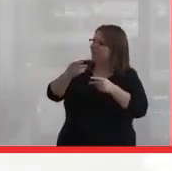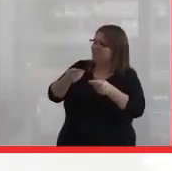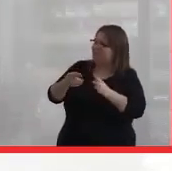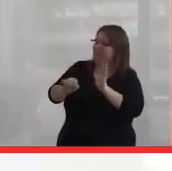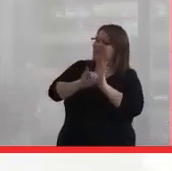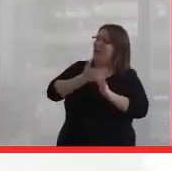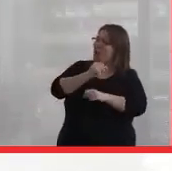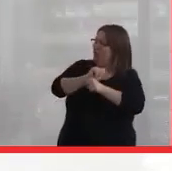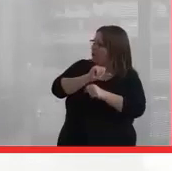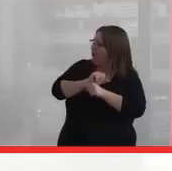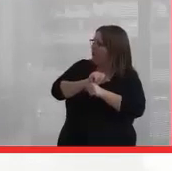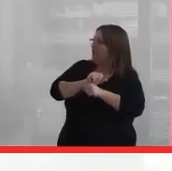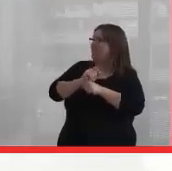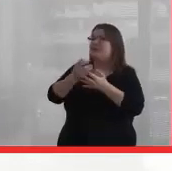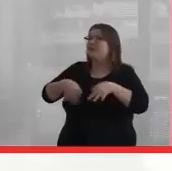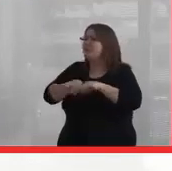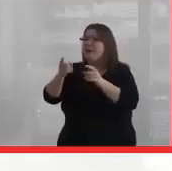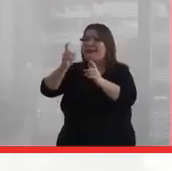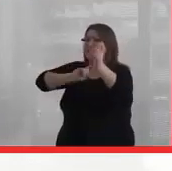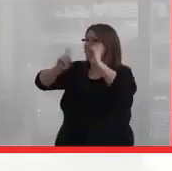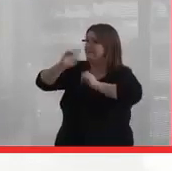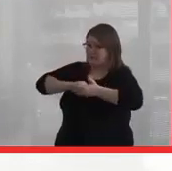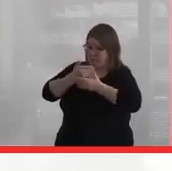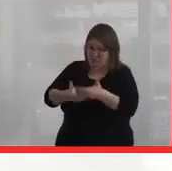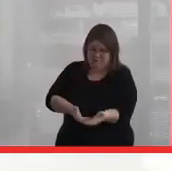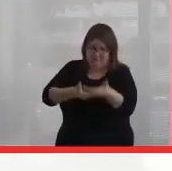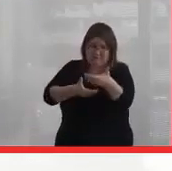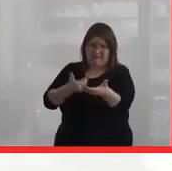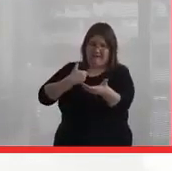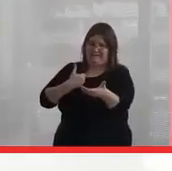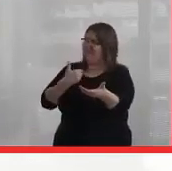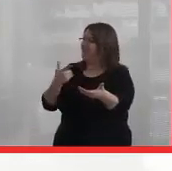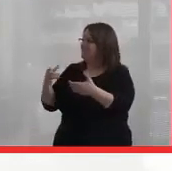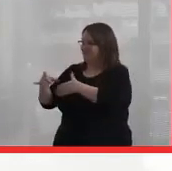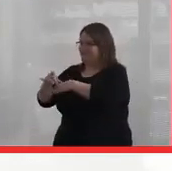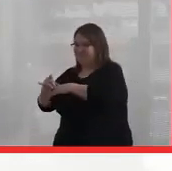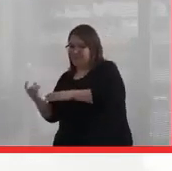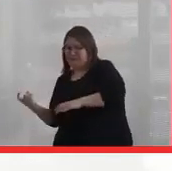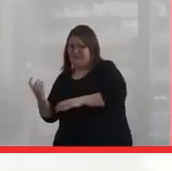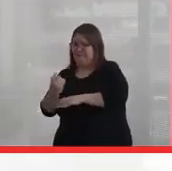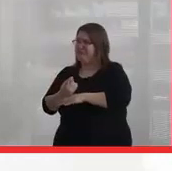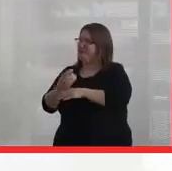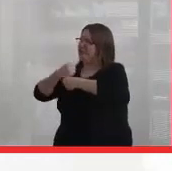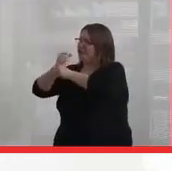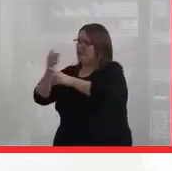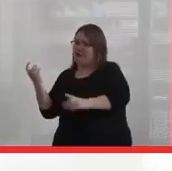And what matters is our gifts, the gifts that we're born with, because those come from ,, they come from the creator.